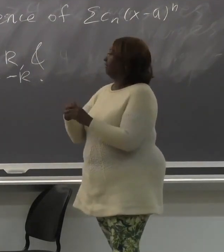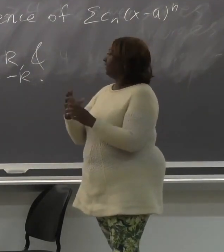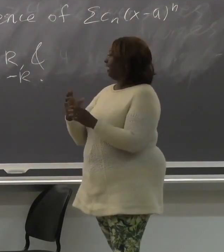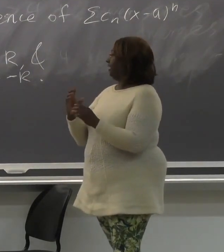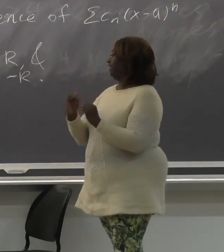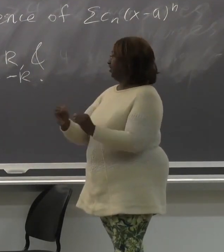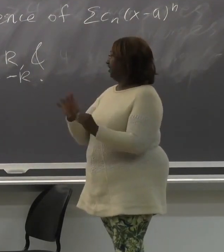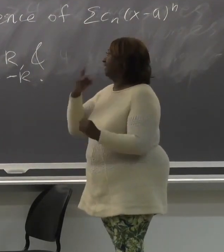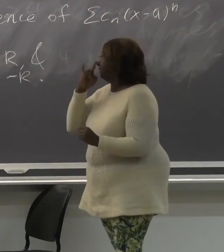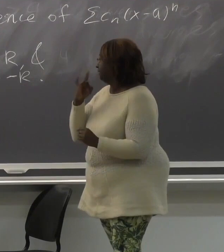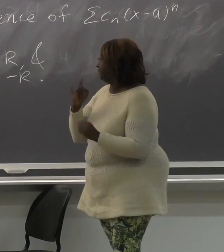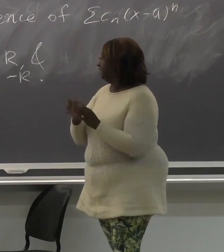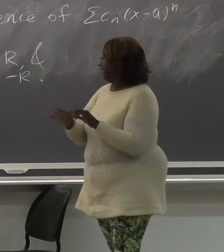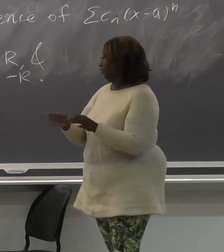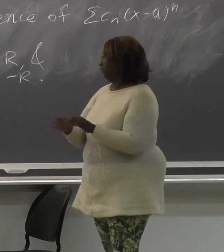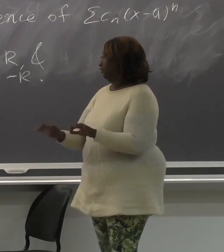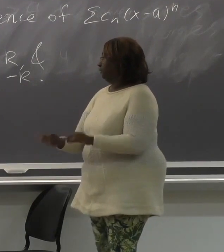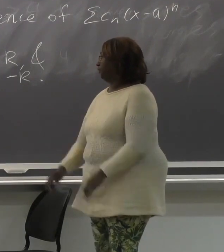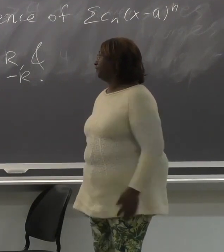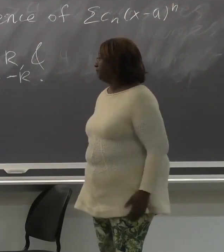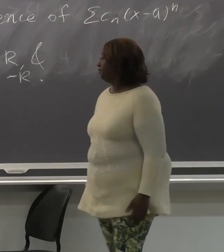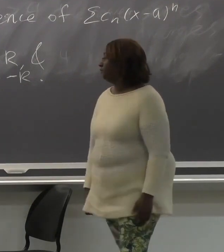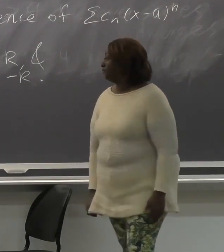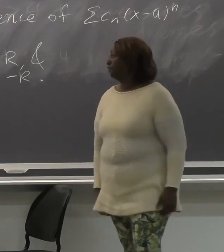to get parents more involved in teaching their children language?